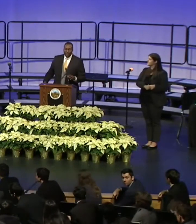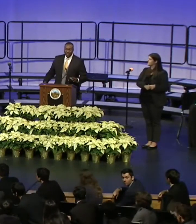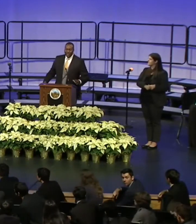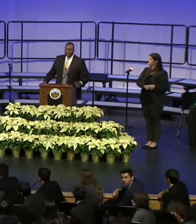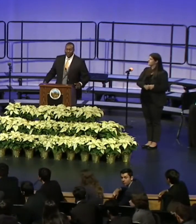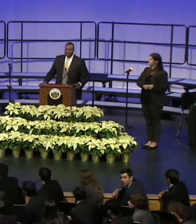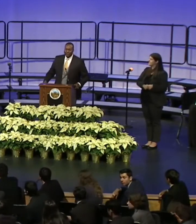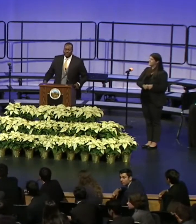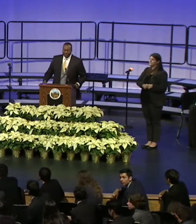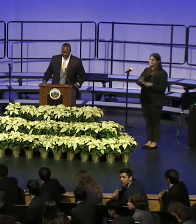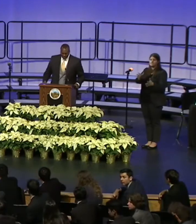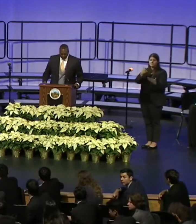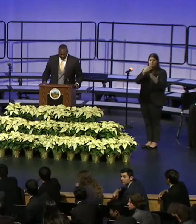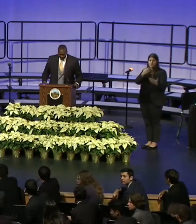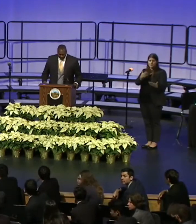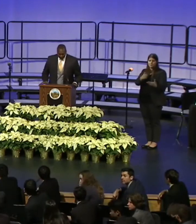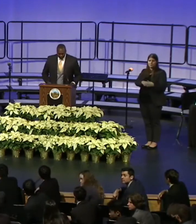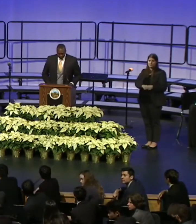Thank you, thank you my friends.